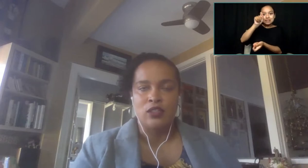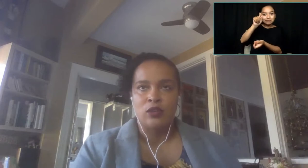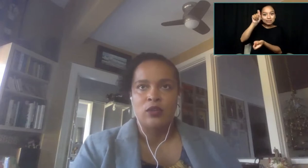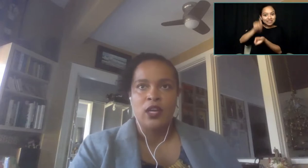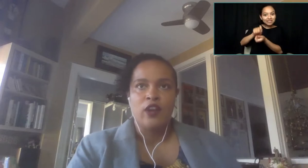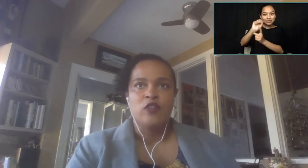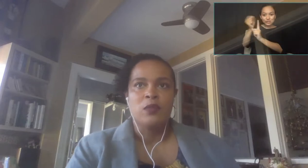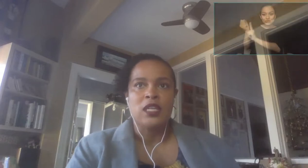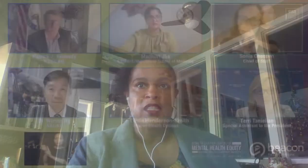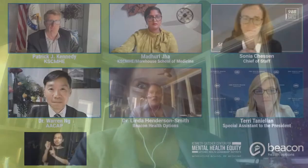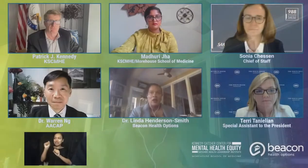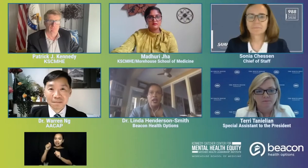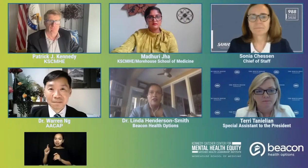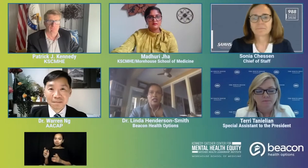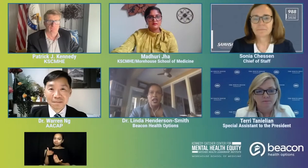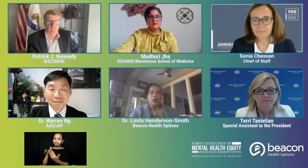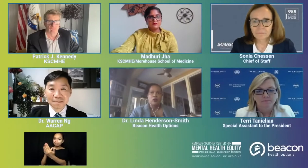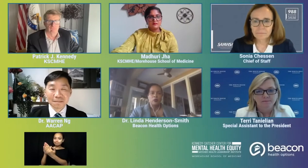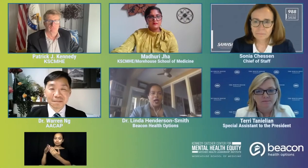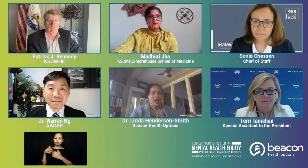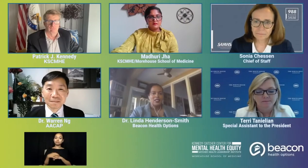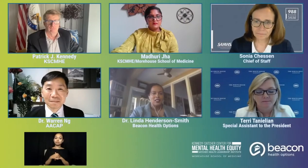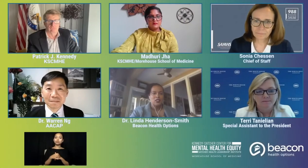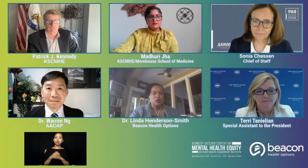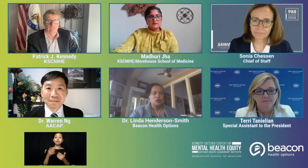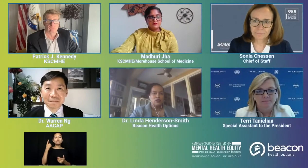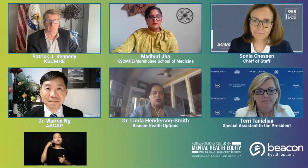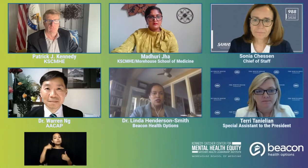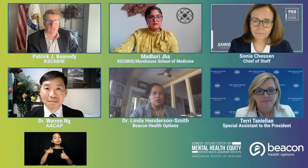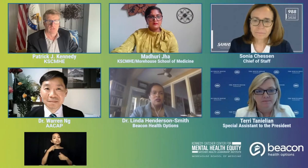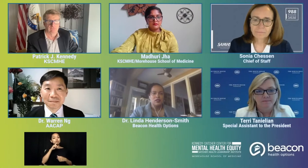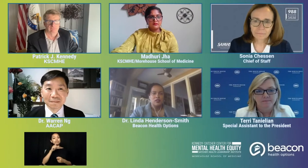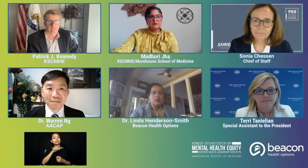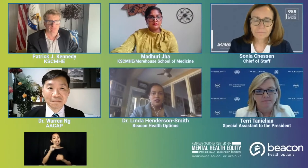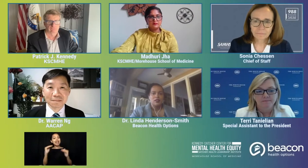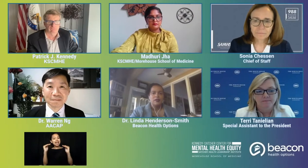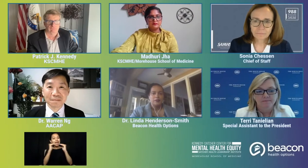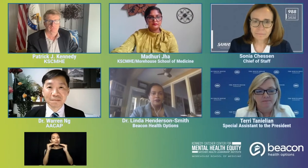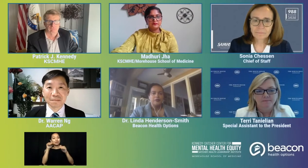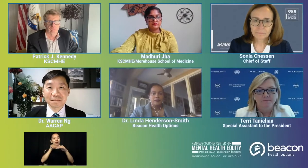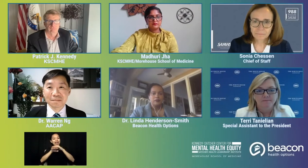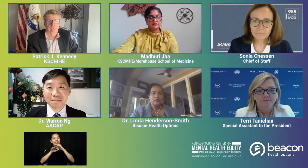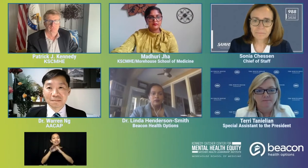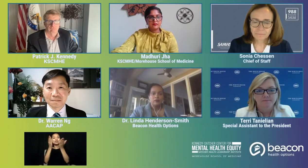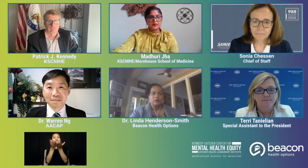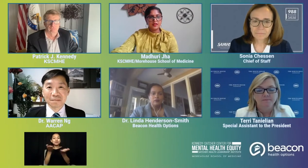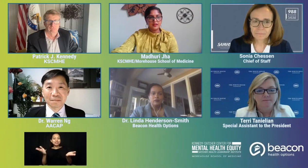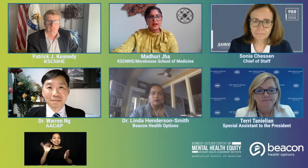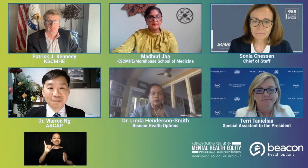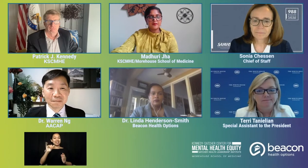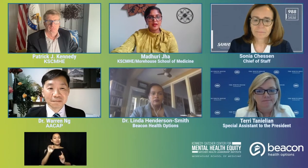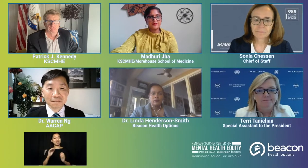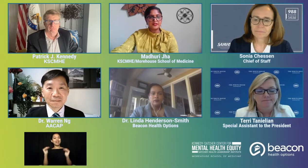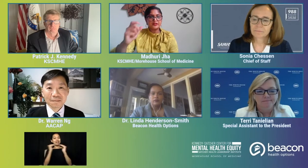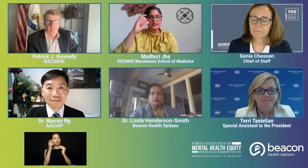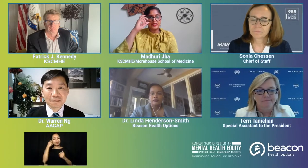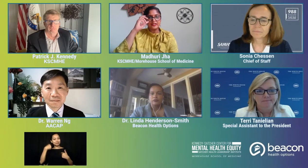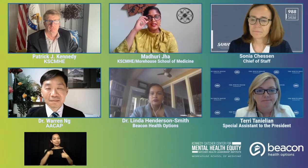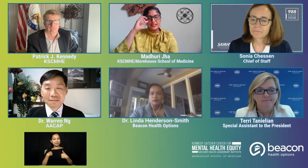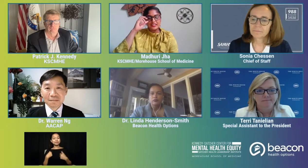And so, for me, it's about having an equitable access to those resources. Yeah, absolutely.